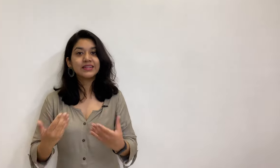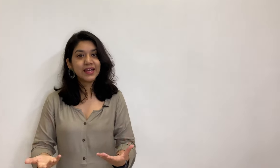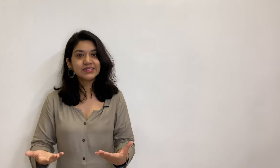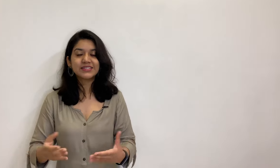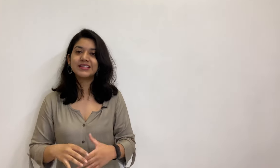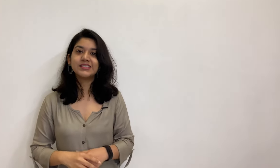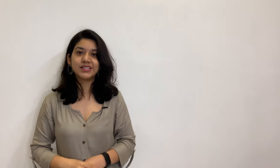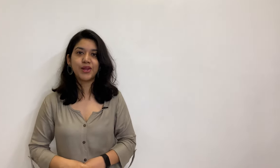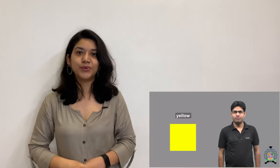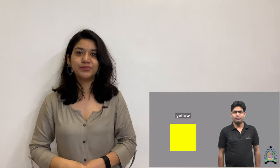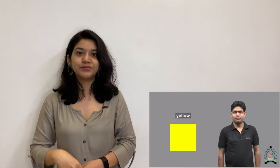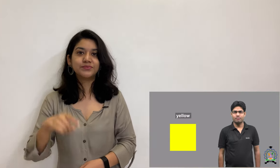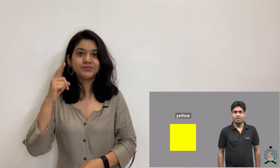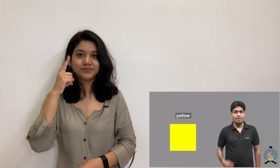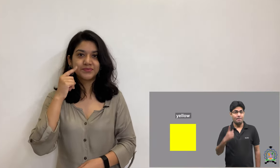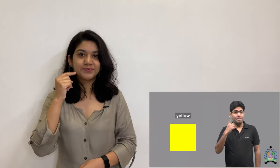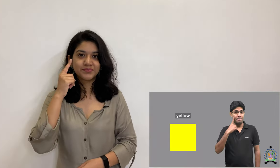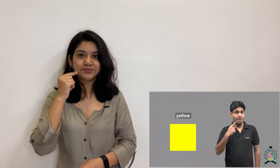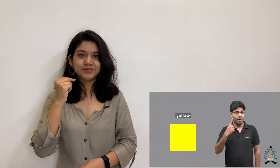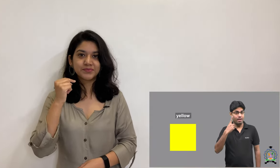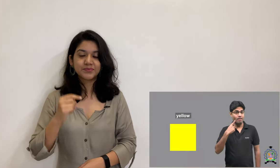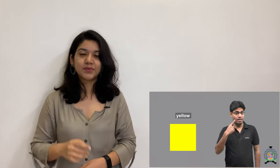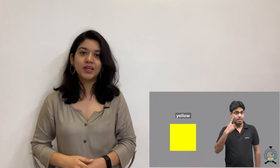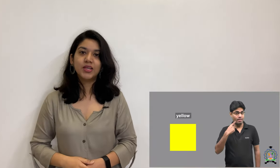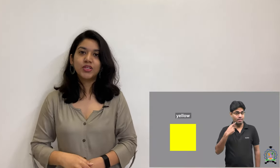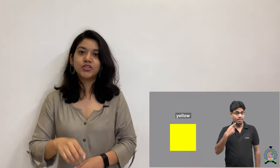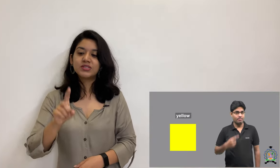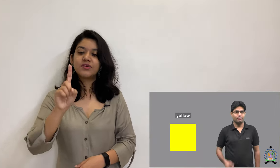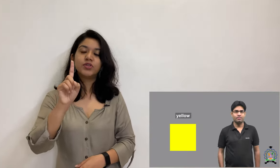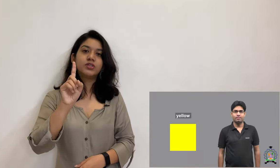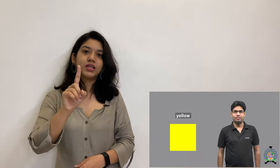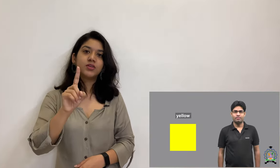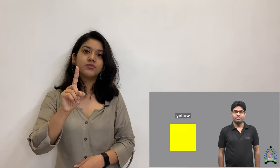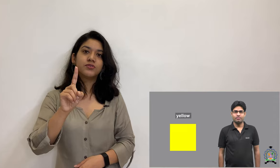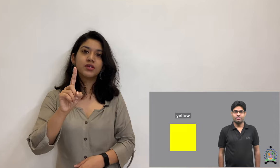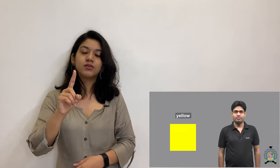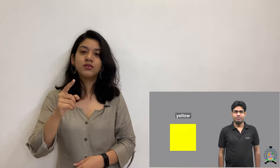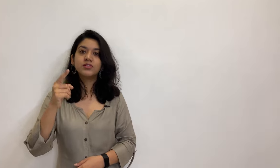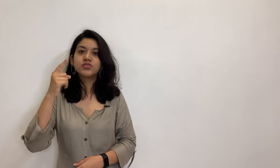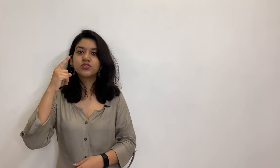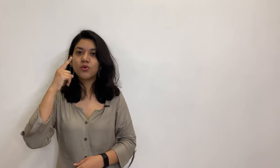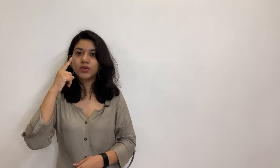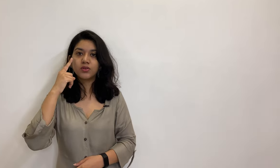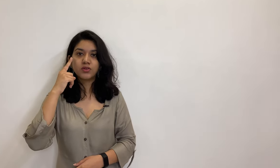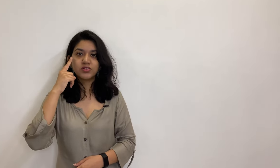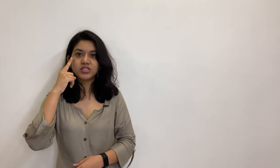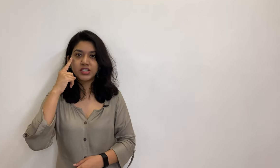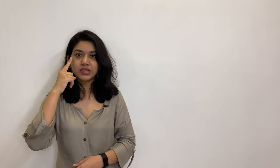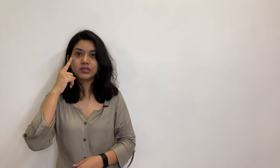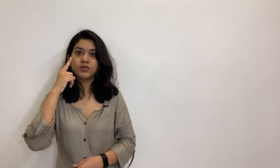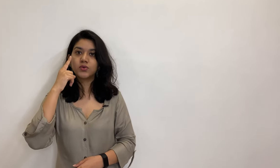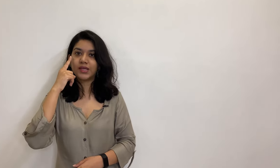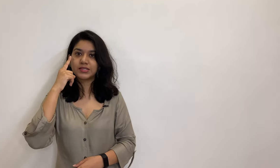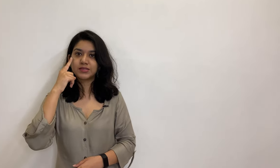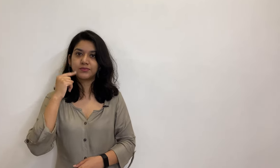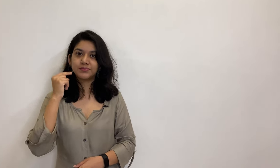Next is yellow. You just have to take your finger and stroke it on your cheek twice.